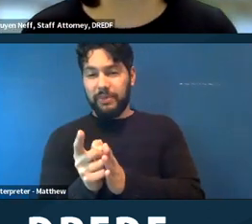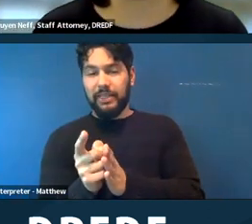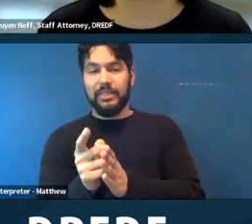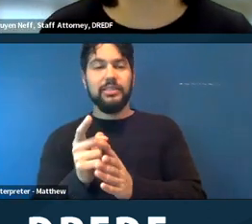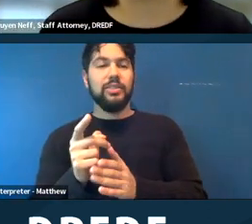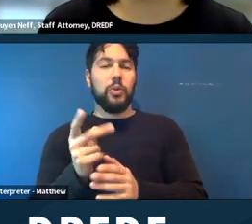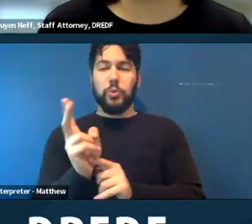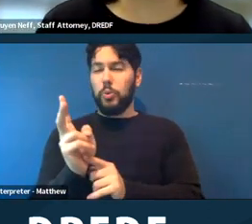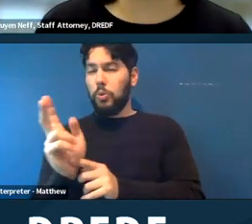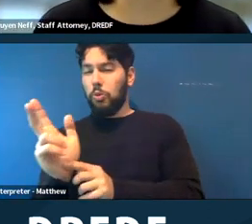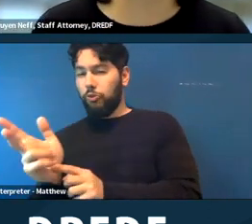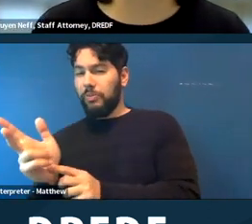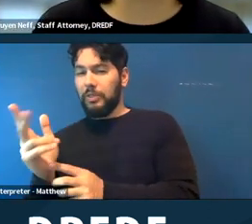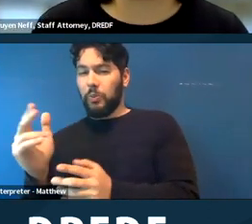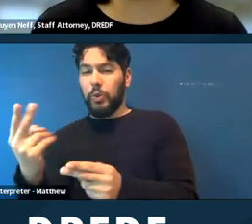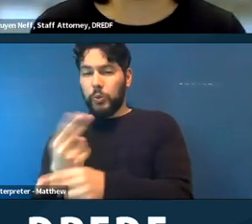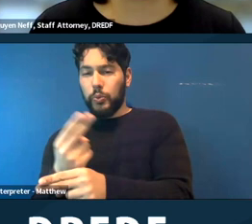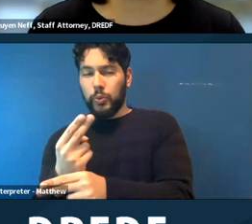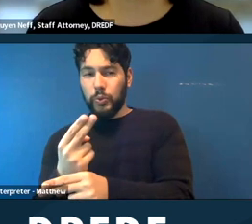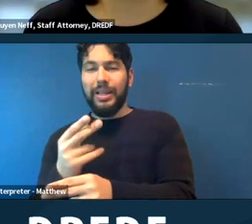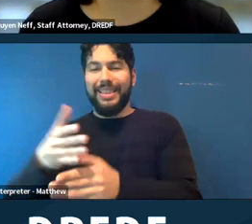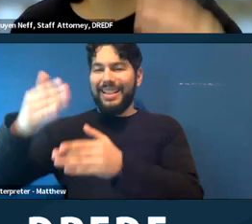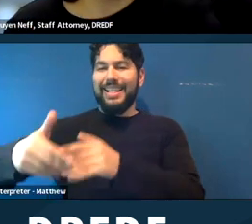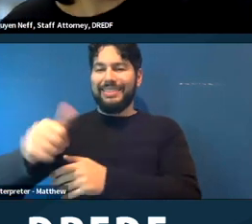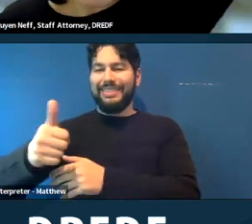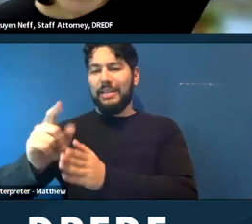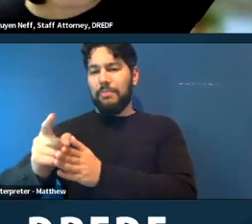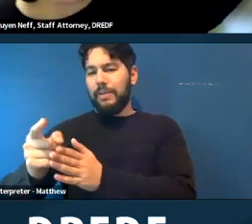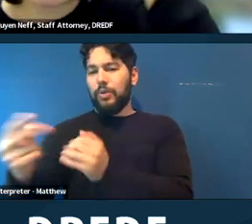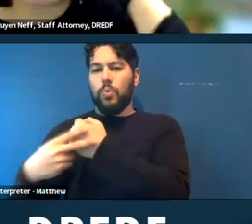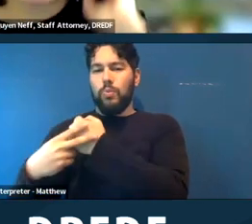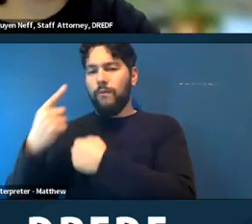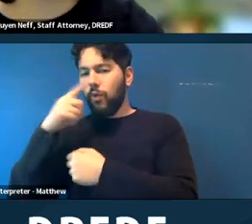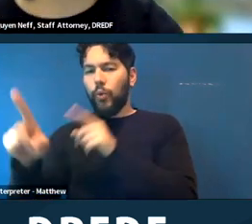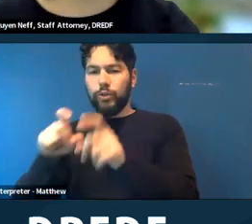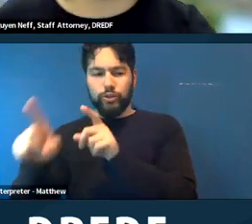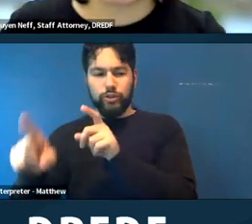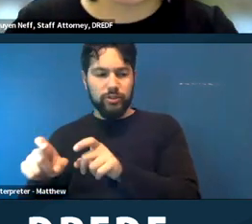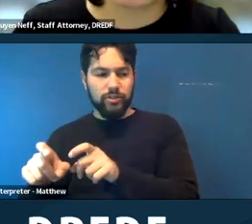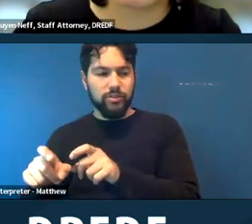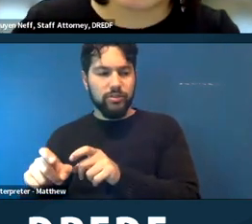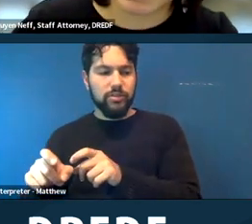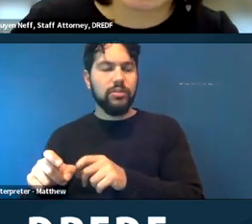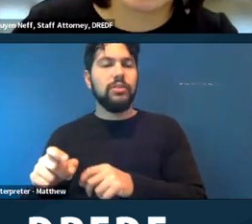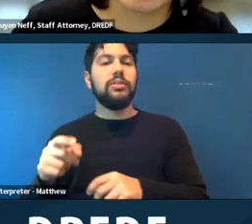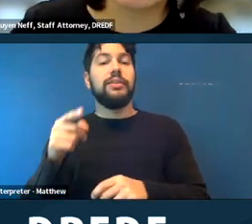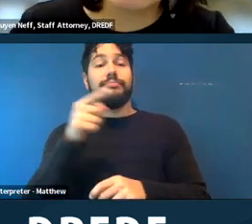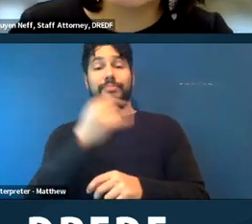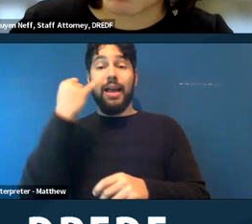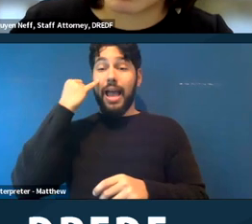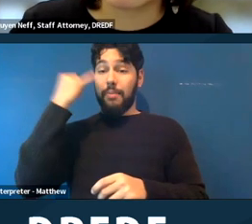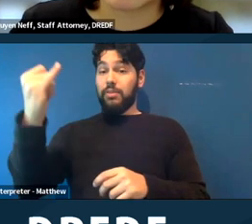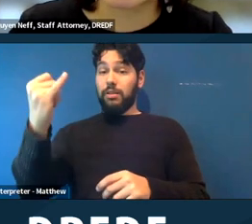and then we'll have some space for questions. So the hypothetical is that a local law requires